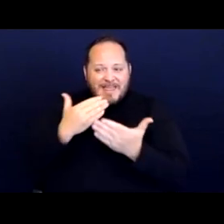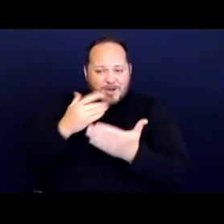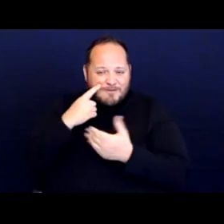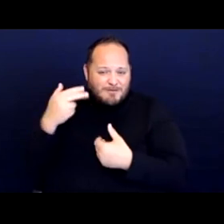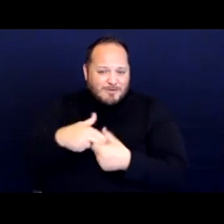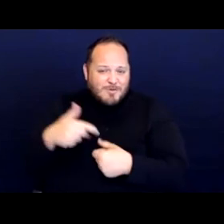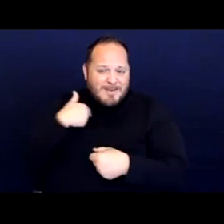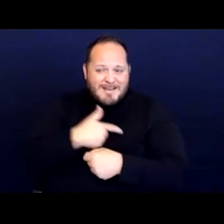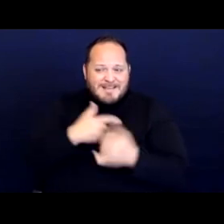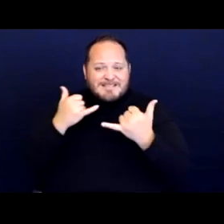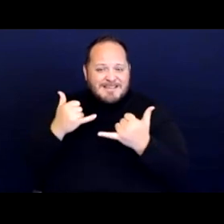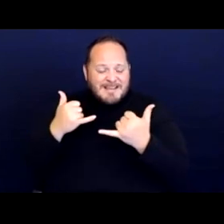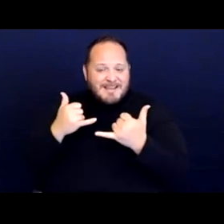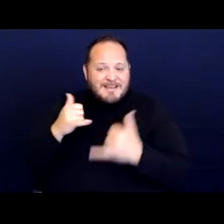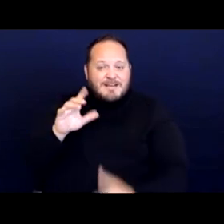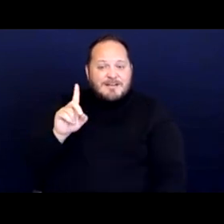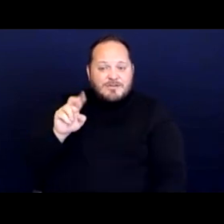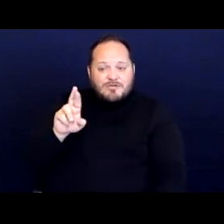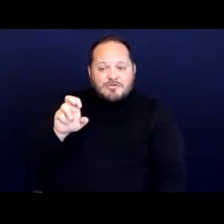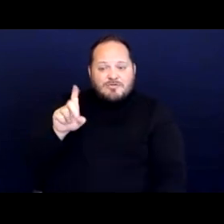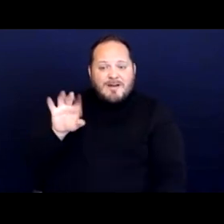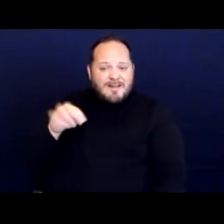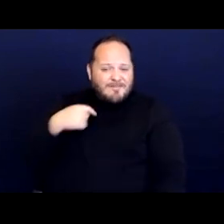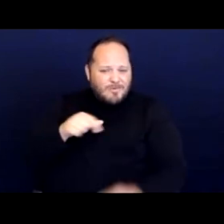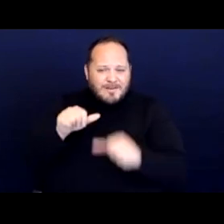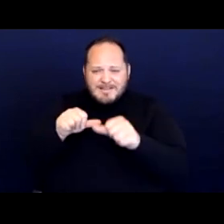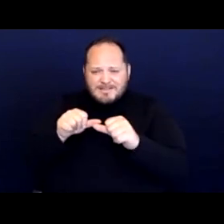DREDF continues to build on our advocacy in this area.